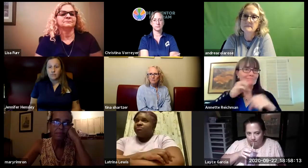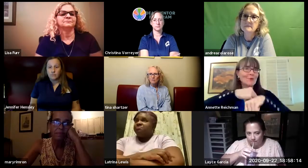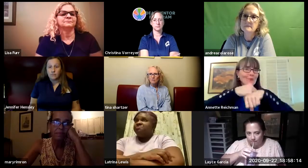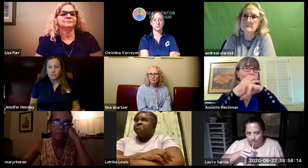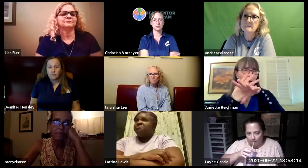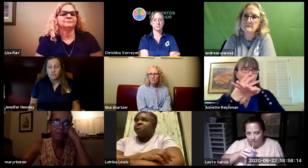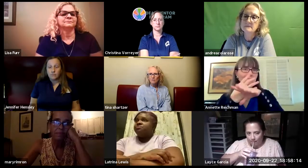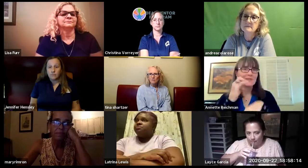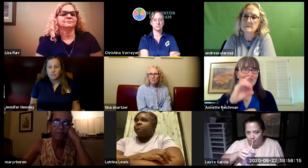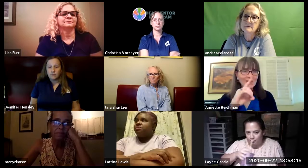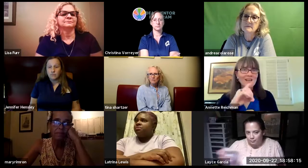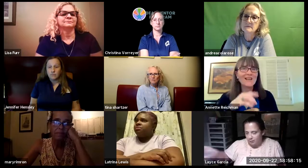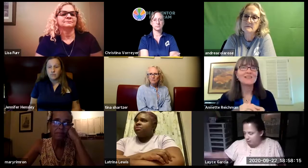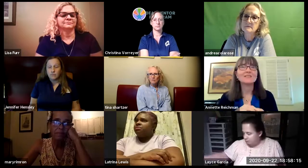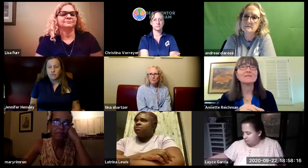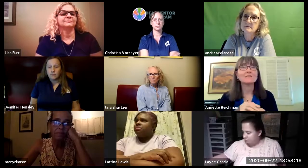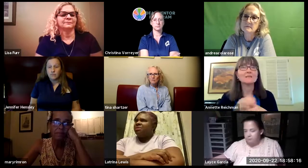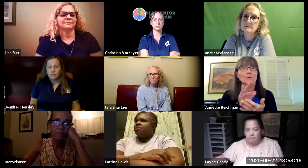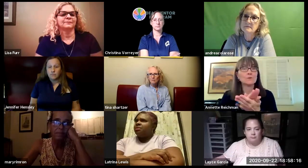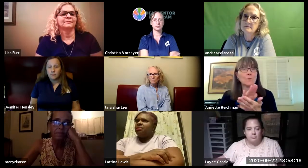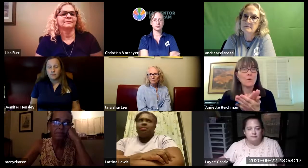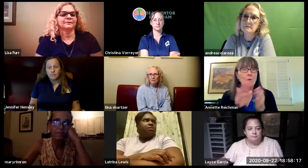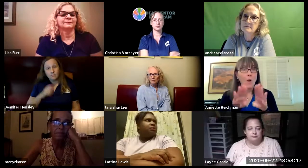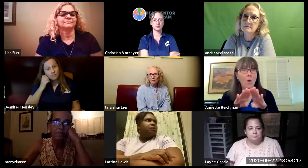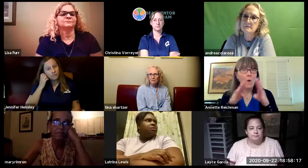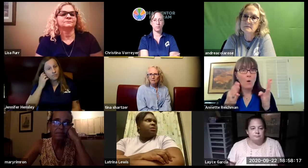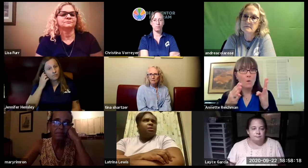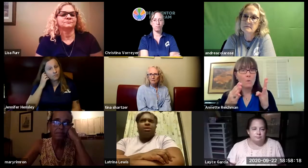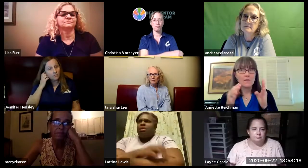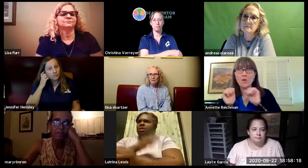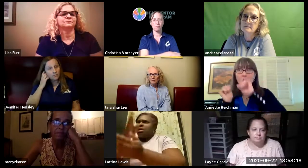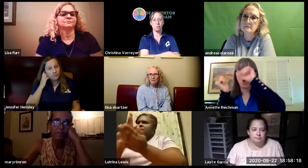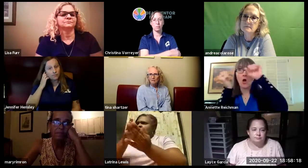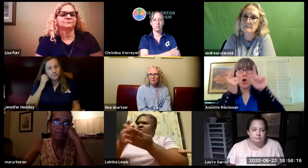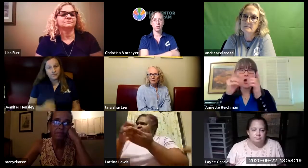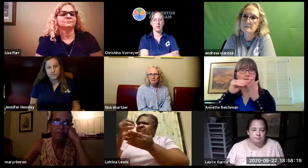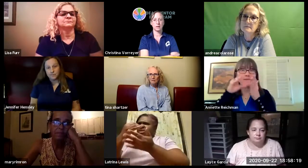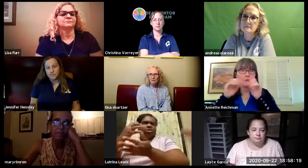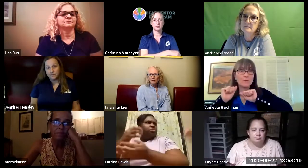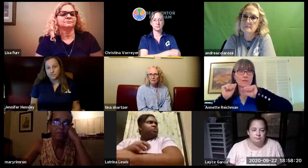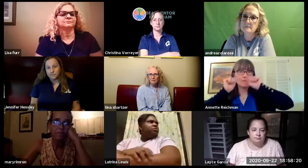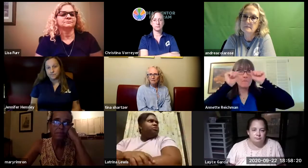other students are still doing the distance learning as well